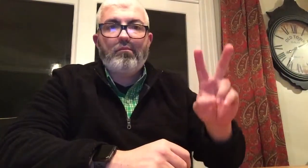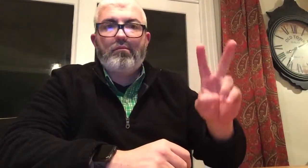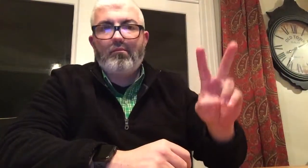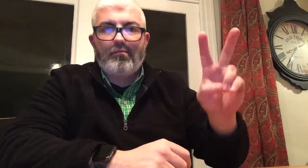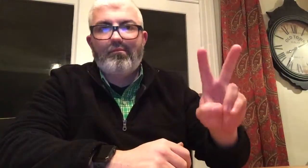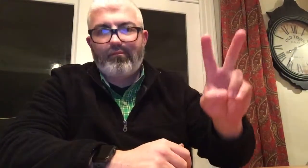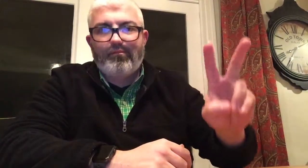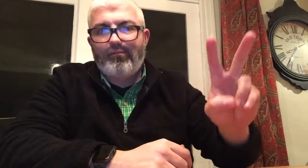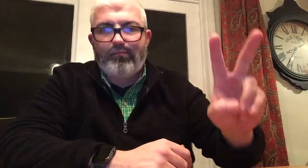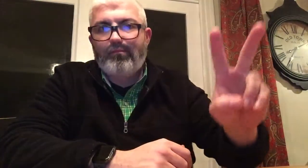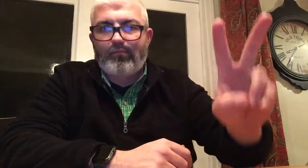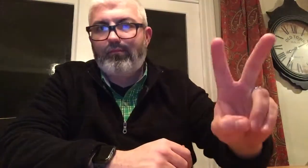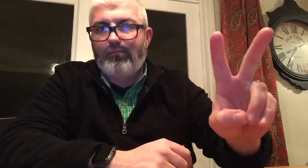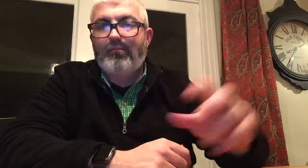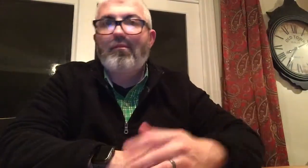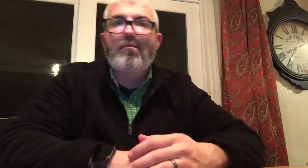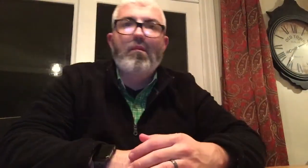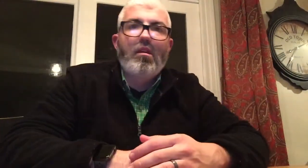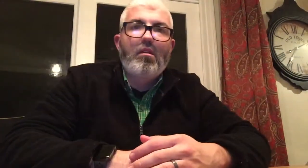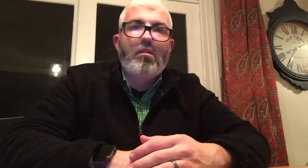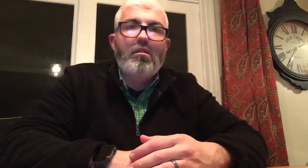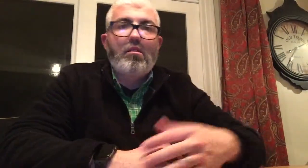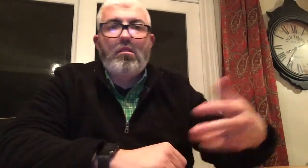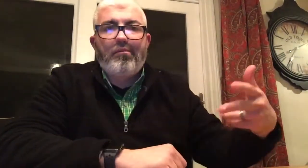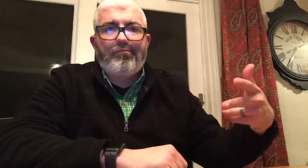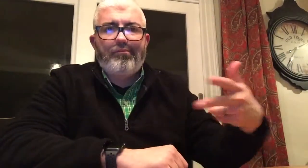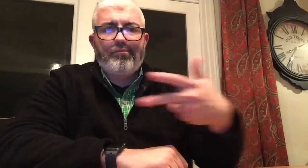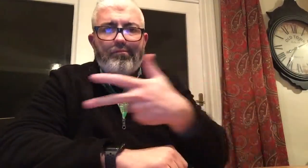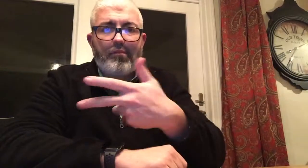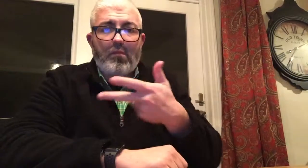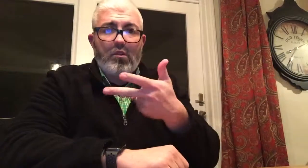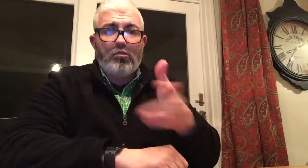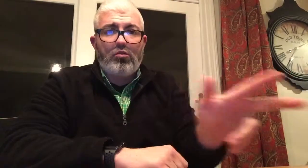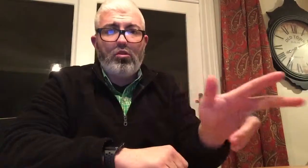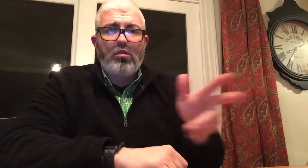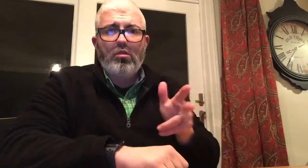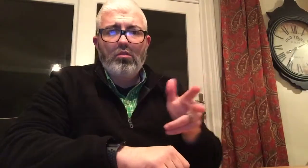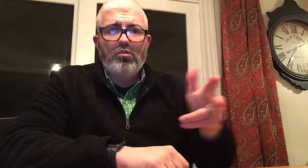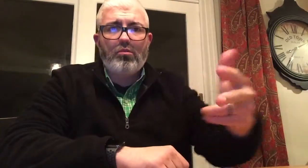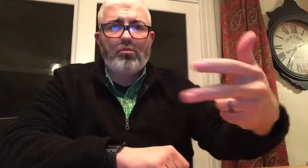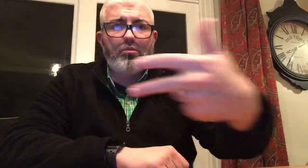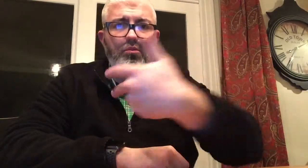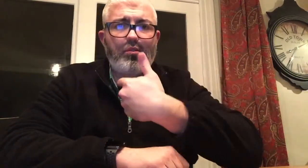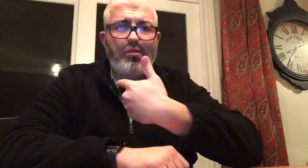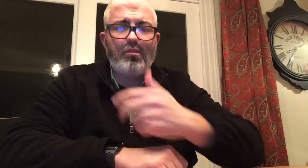2 - TWO PEOPLE WALKING SHOULDER-TO-SHOULDER 3 - VEHICLE / CAR DRIVING / CAR MAKING A TURN / CAR MAKING A U-TURN